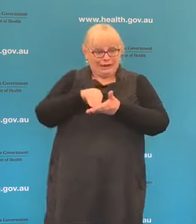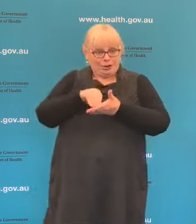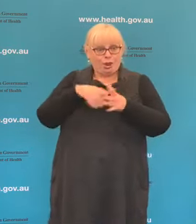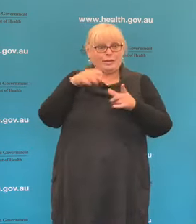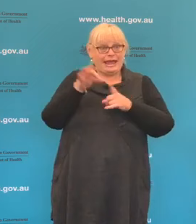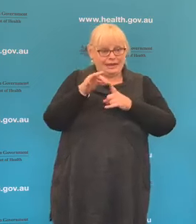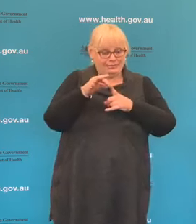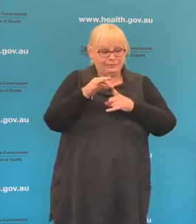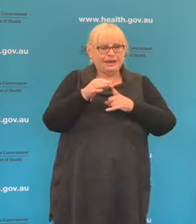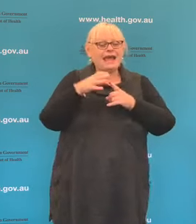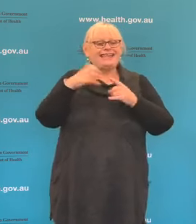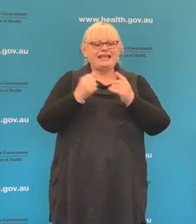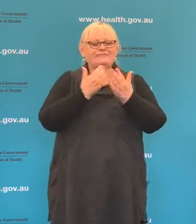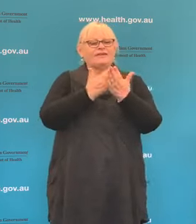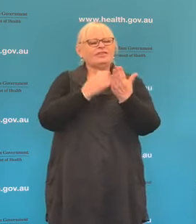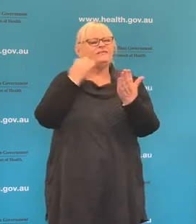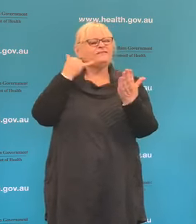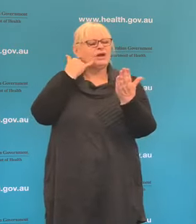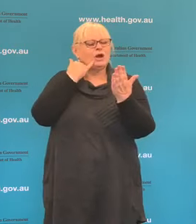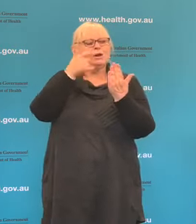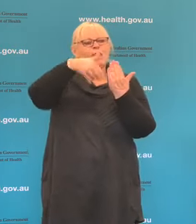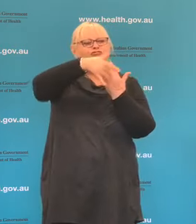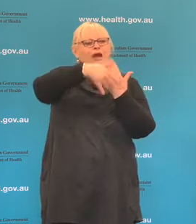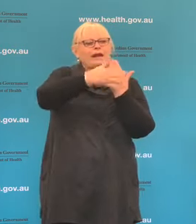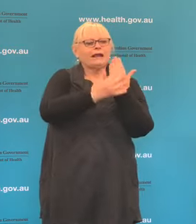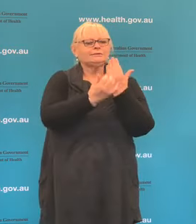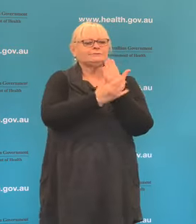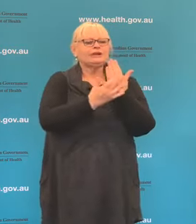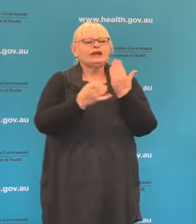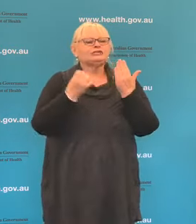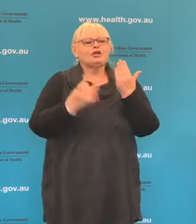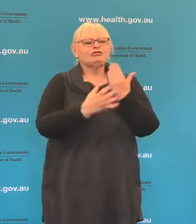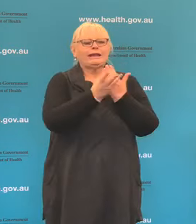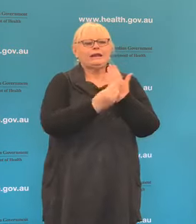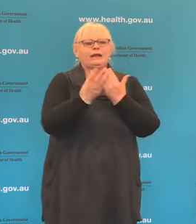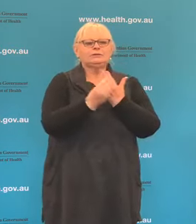running in the background on their phone, it's already gathering details of people